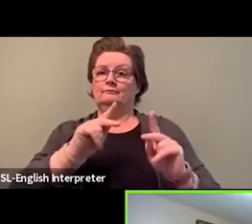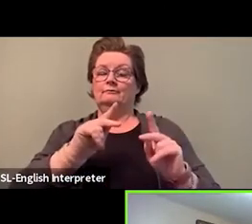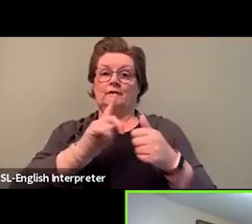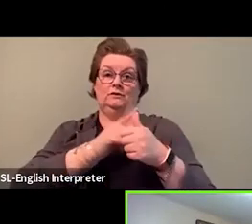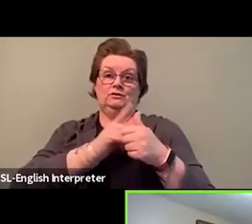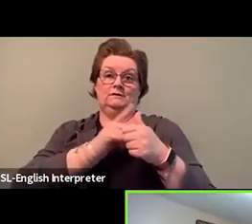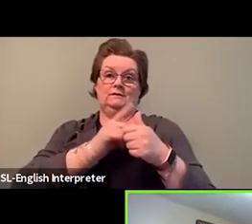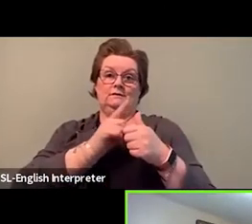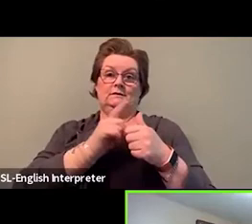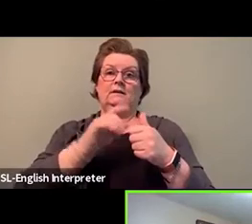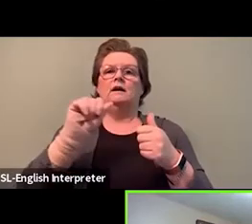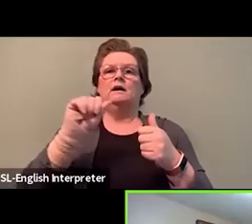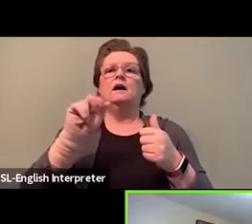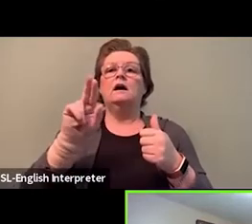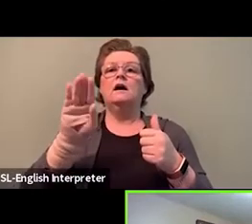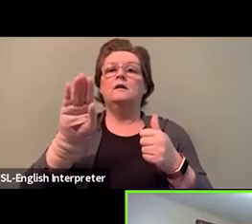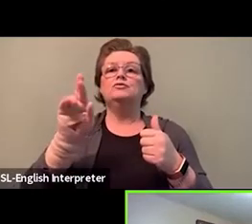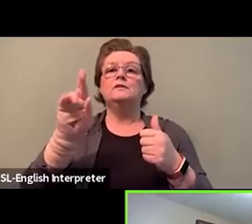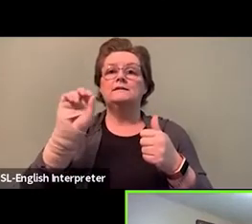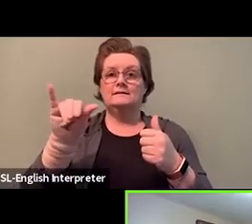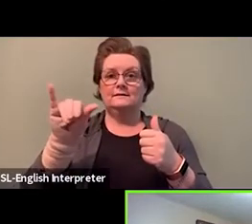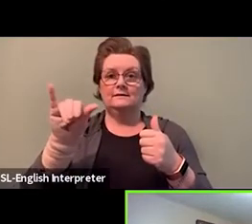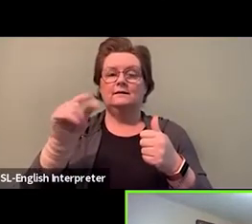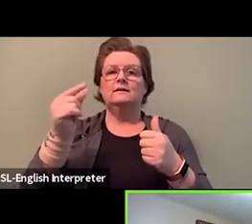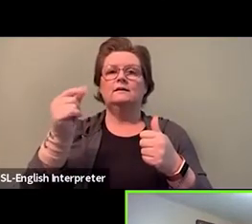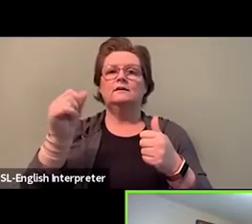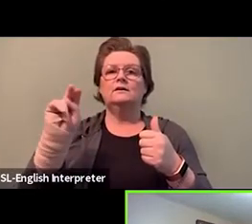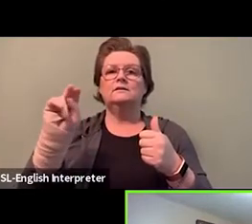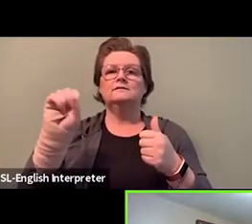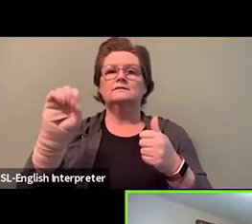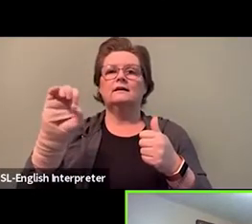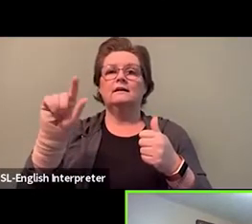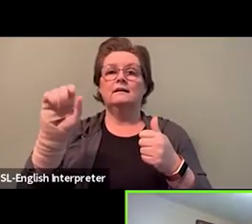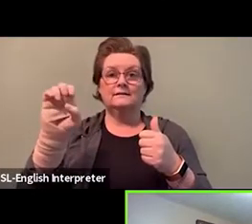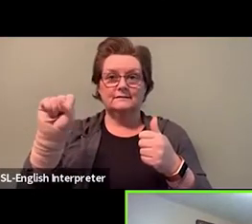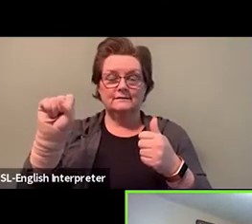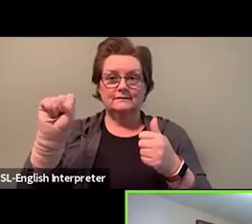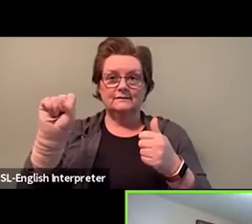Aubrey is the President of CUPE Local 2316,